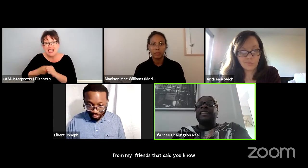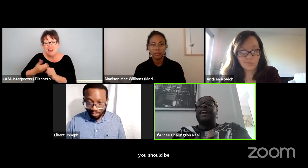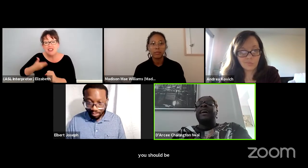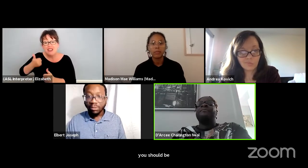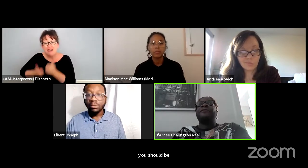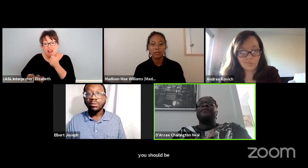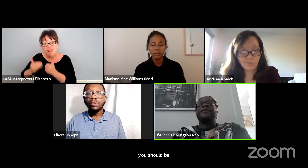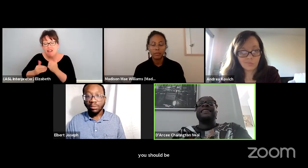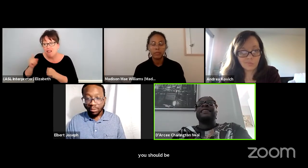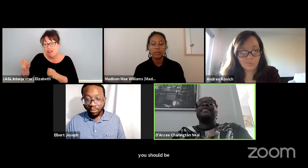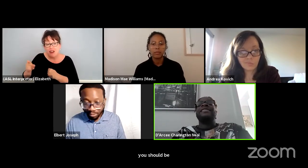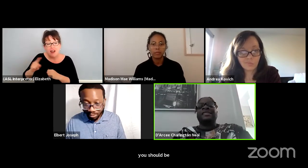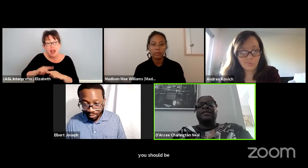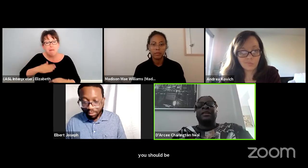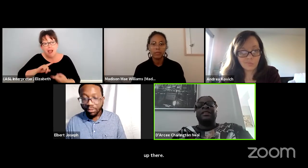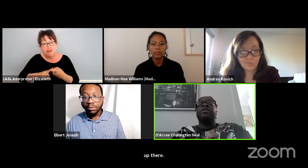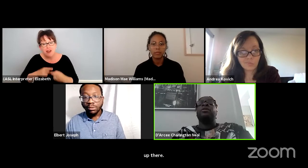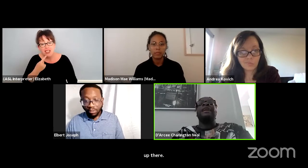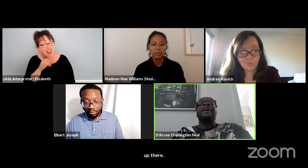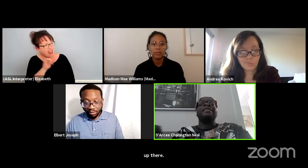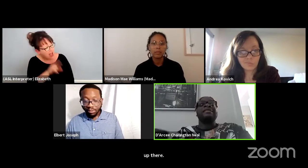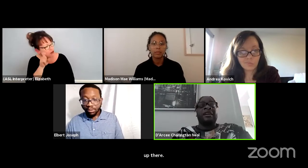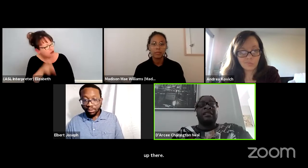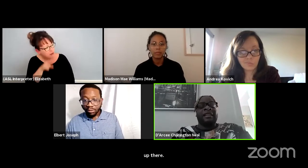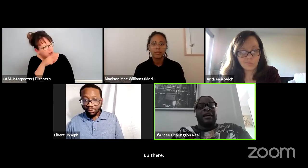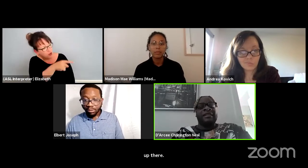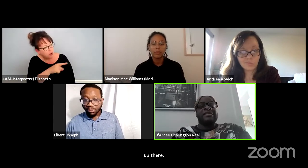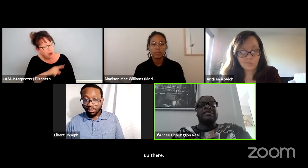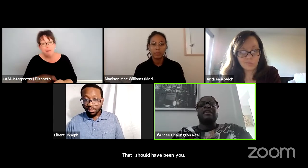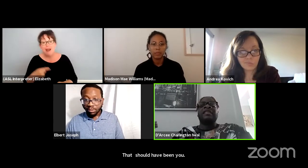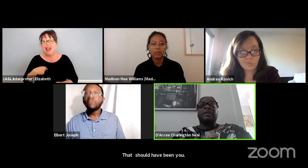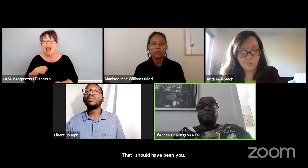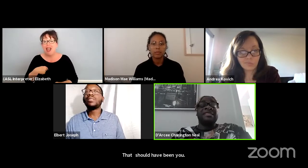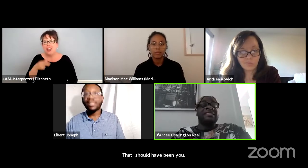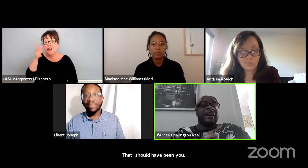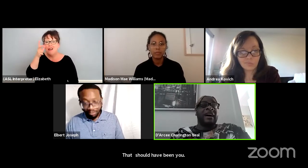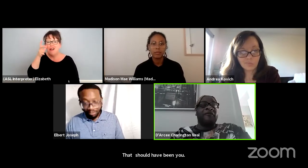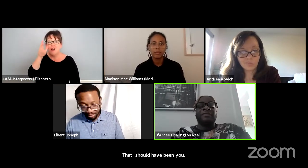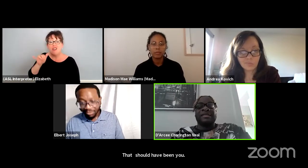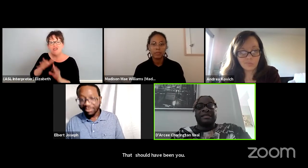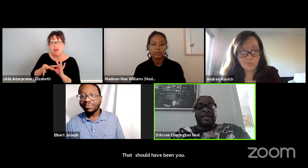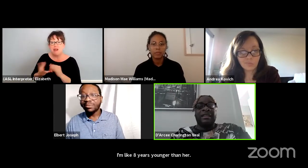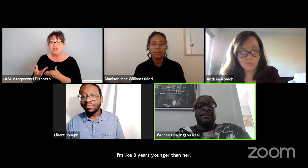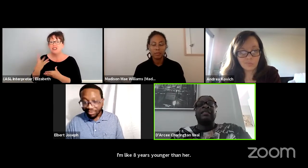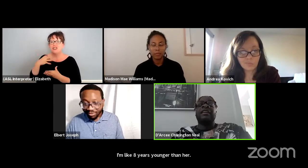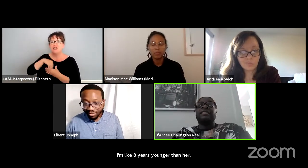And my friend was like that should have been you. But I internalized, the message I got from this dean